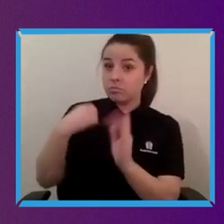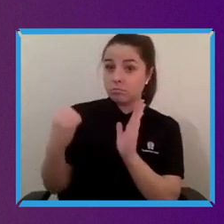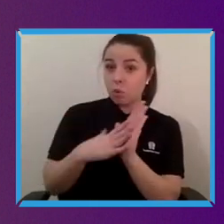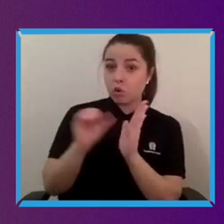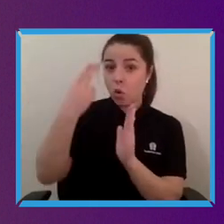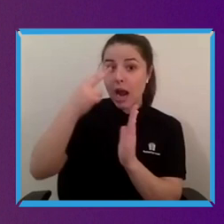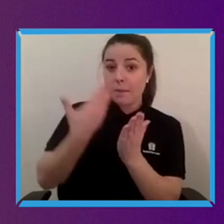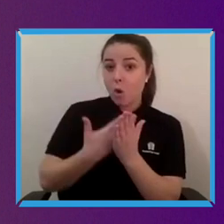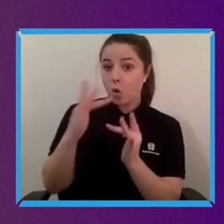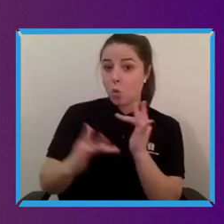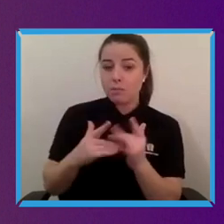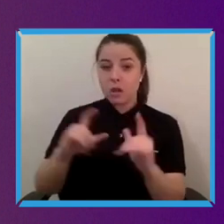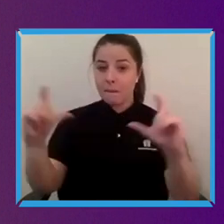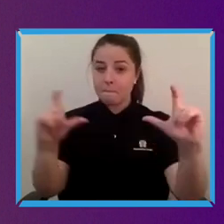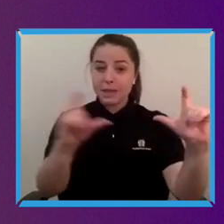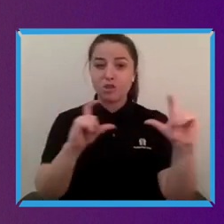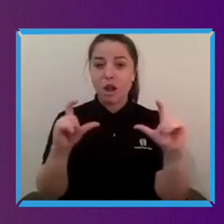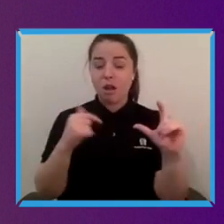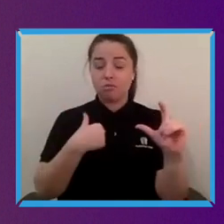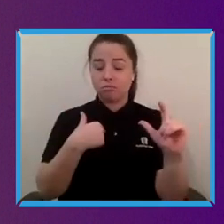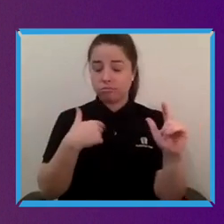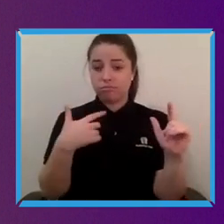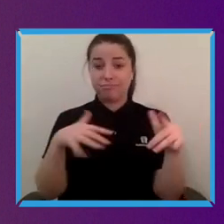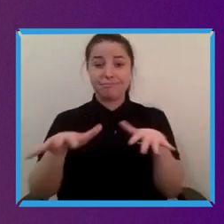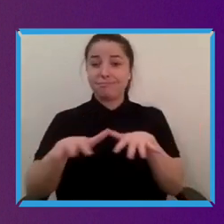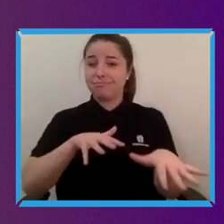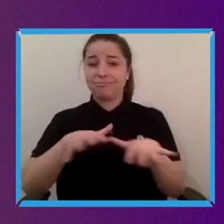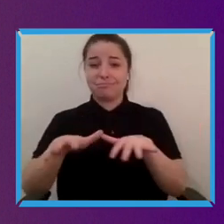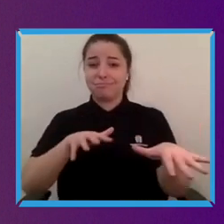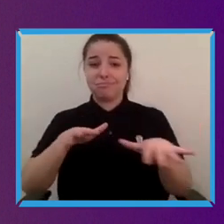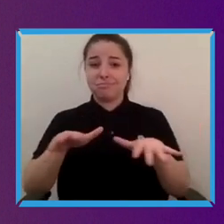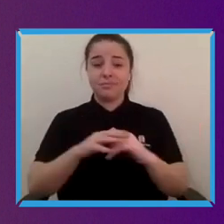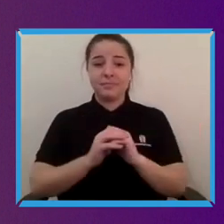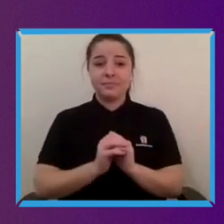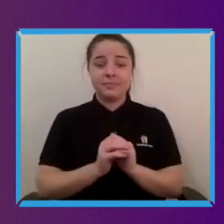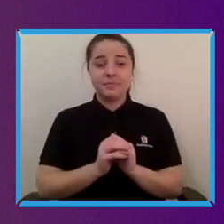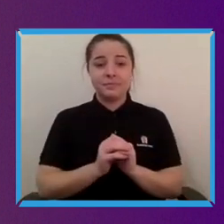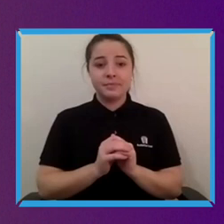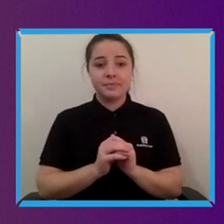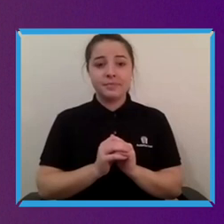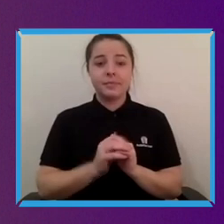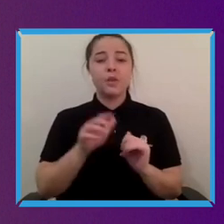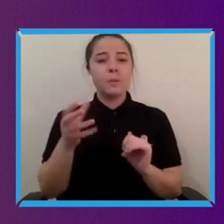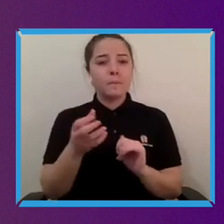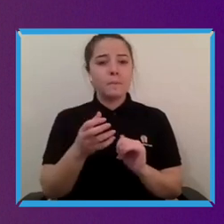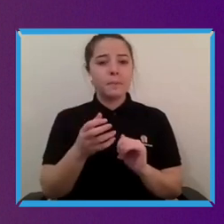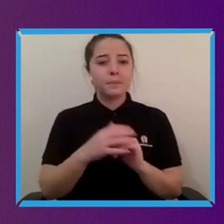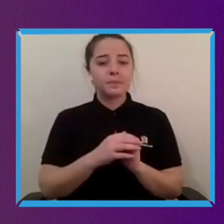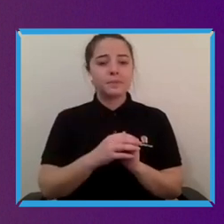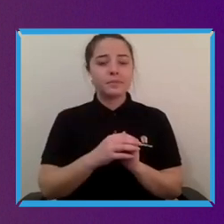making sure that like you know in any kind of two-sided marketplace you're only ever as good as the worst listing on the platform